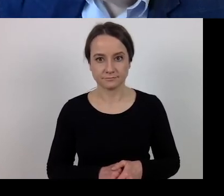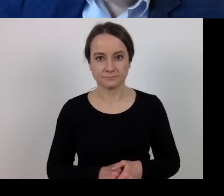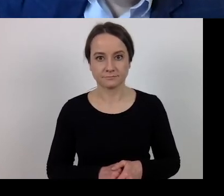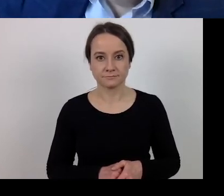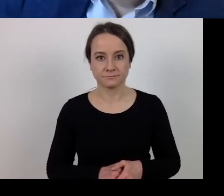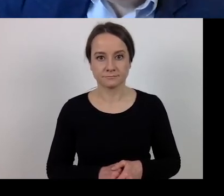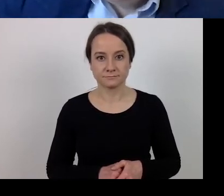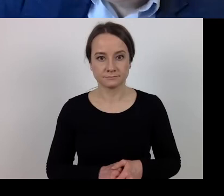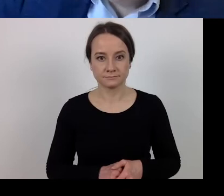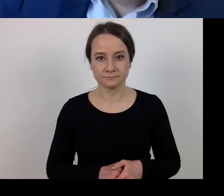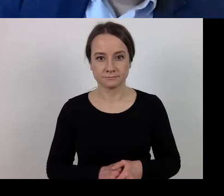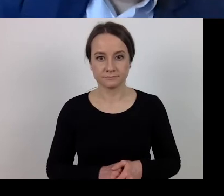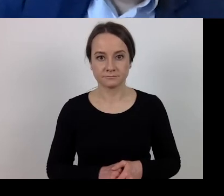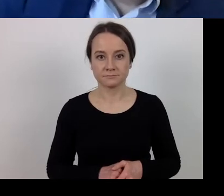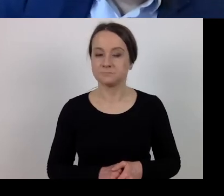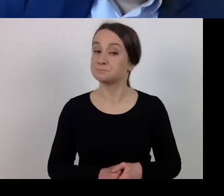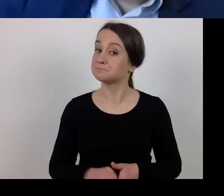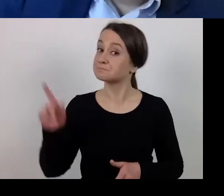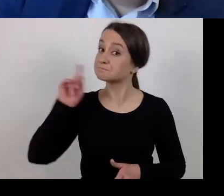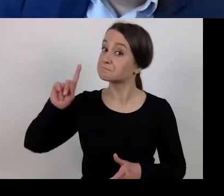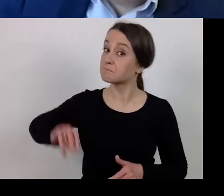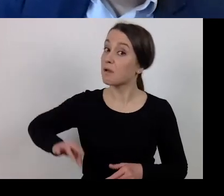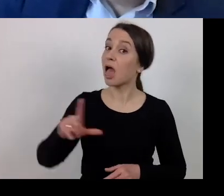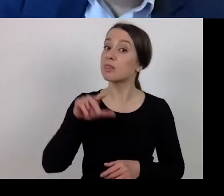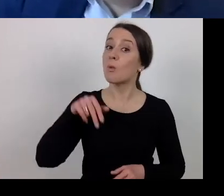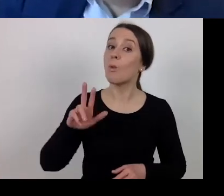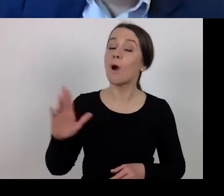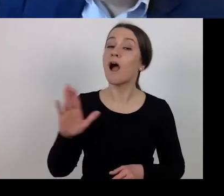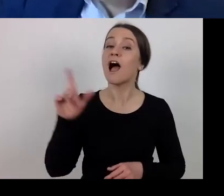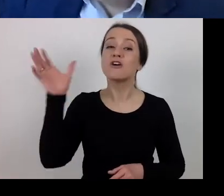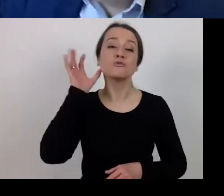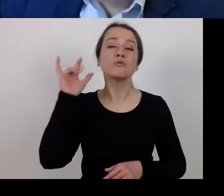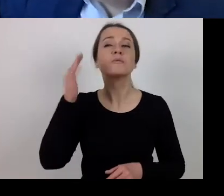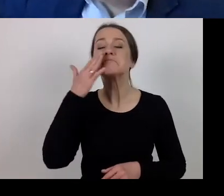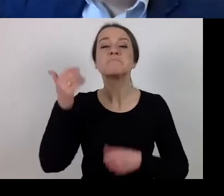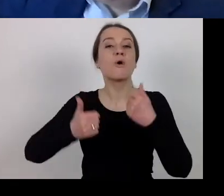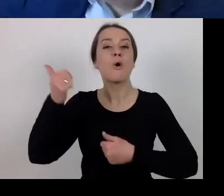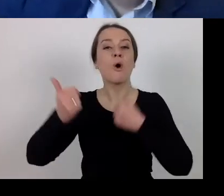Łukasz: "Have you come across a competition for entrepreneurs,